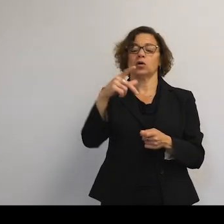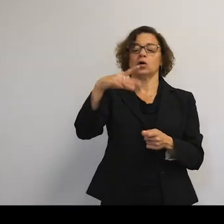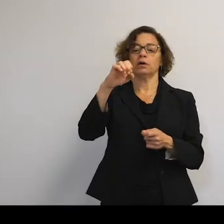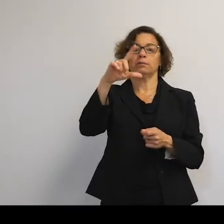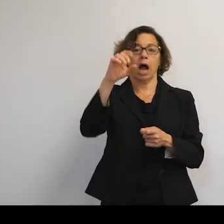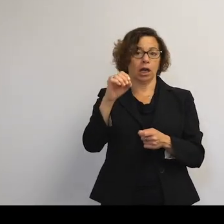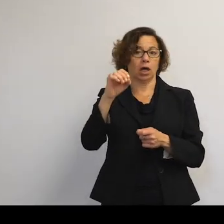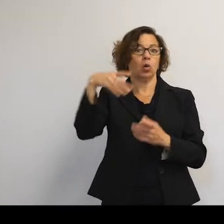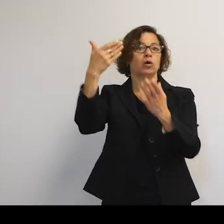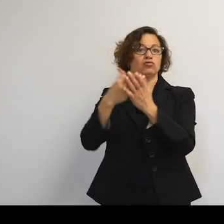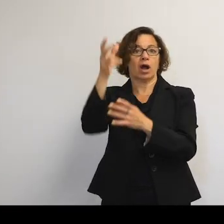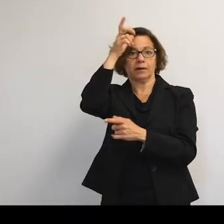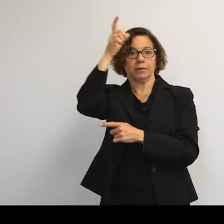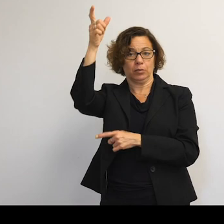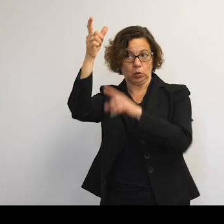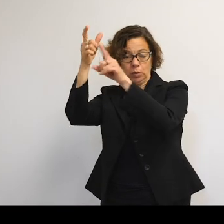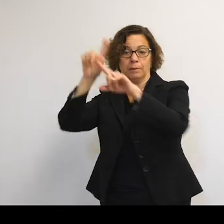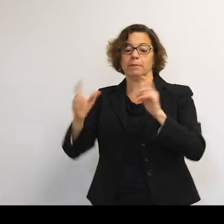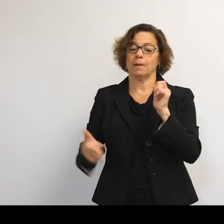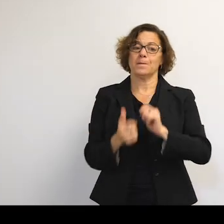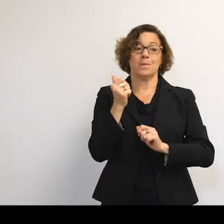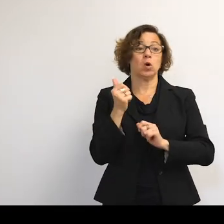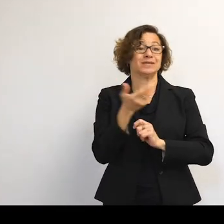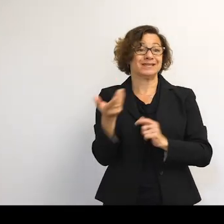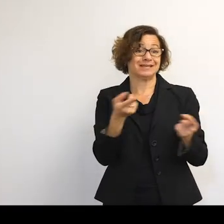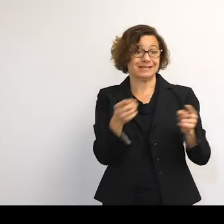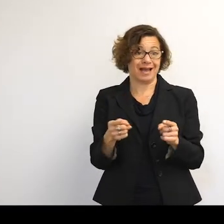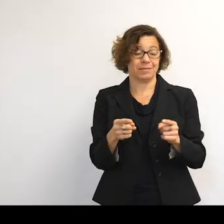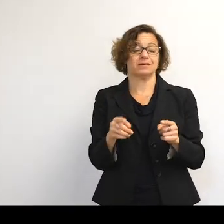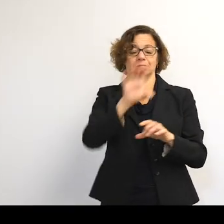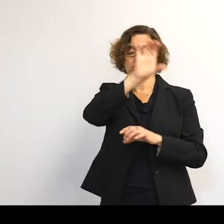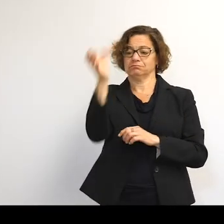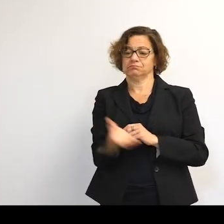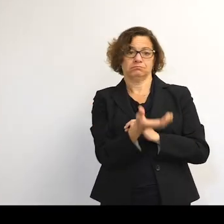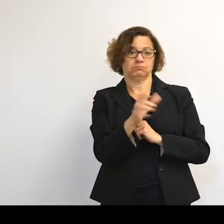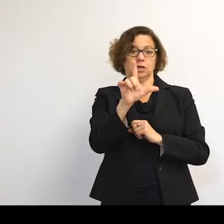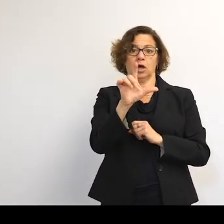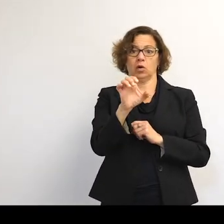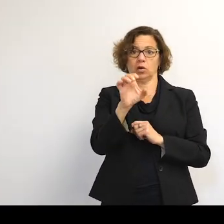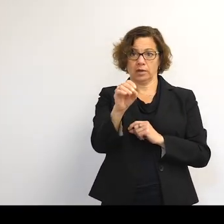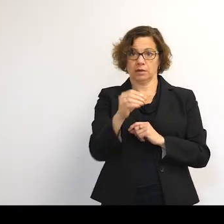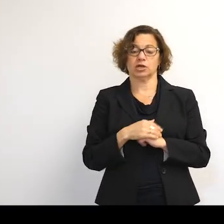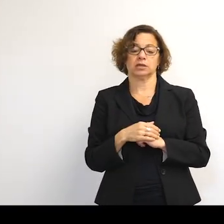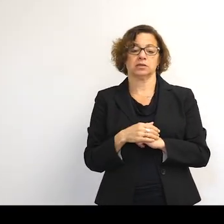So the vast majority of our operations in space are in this region. And we'll see as we go through time, really filling up.